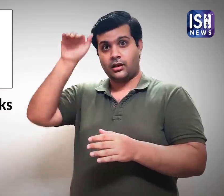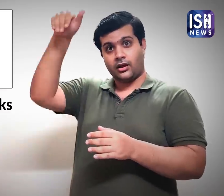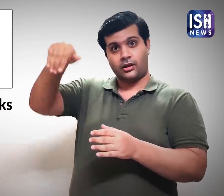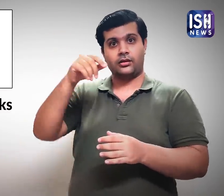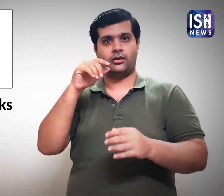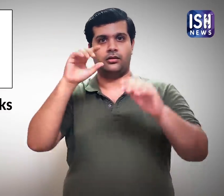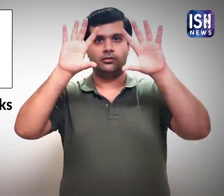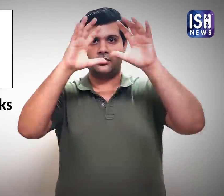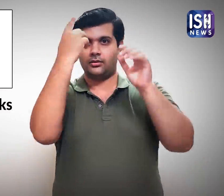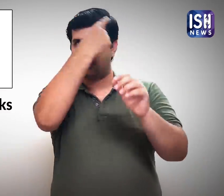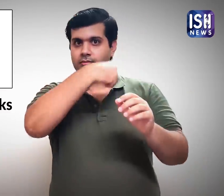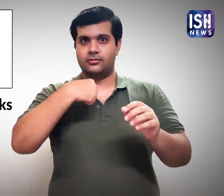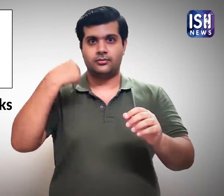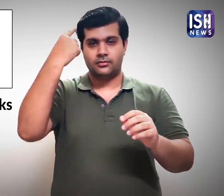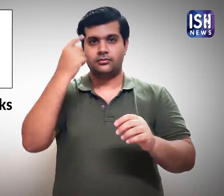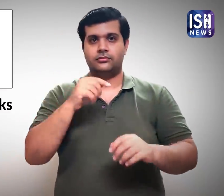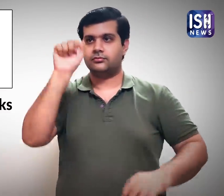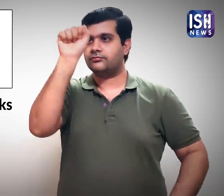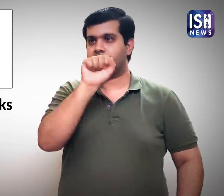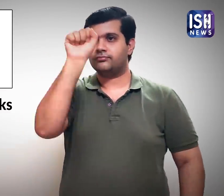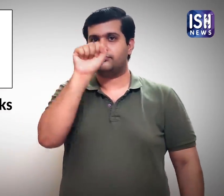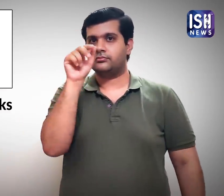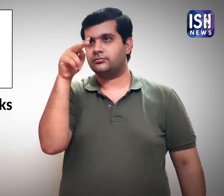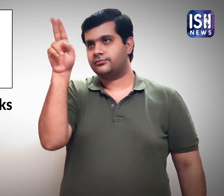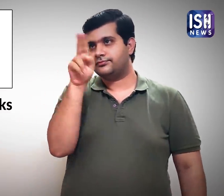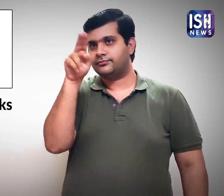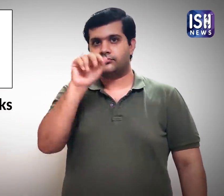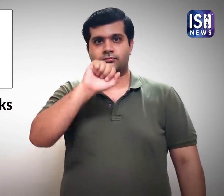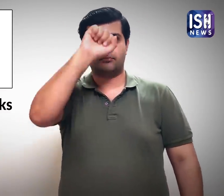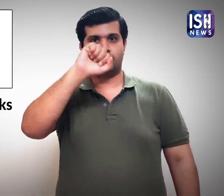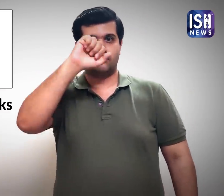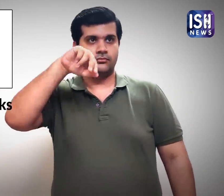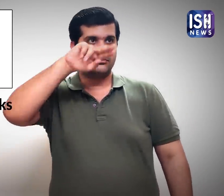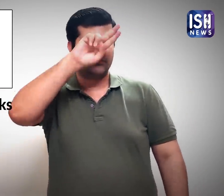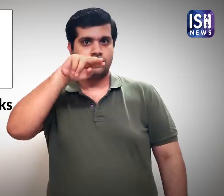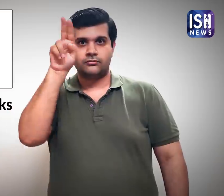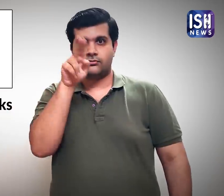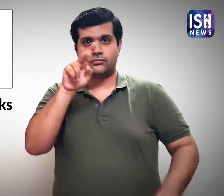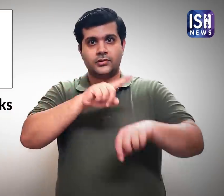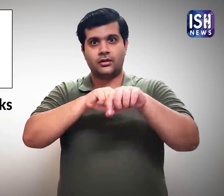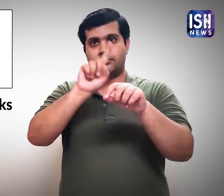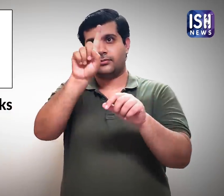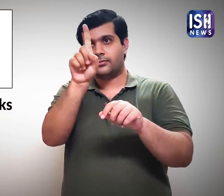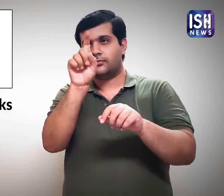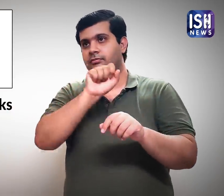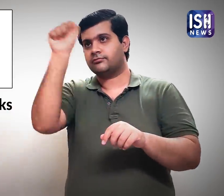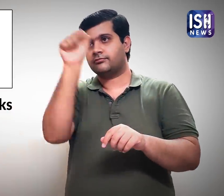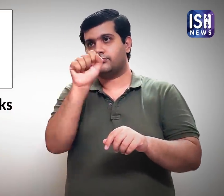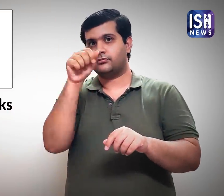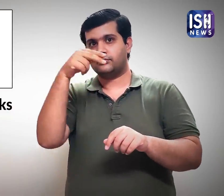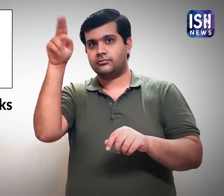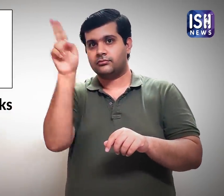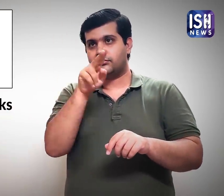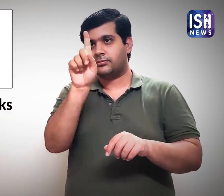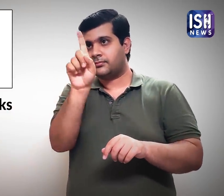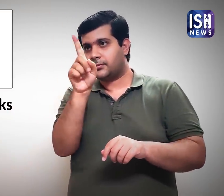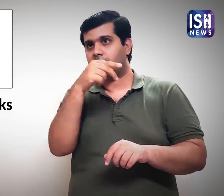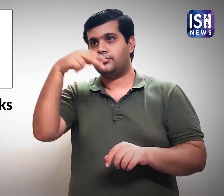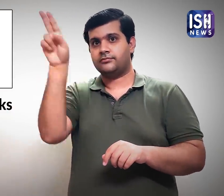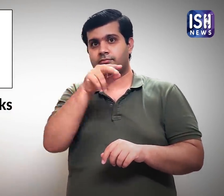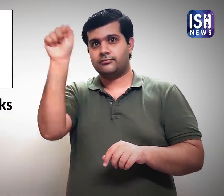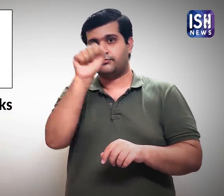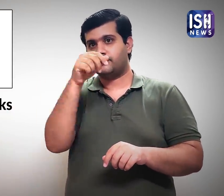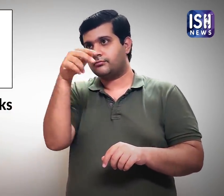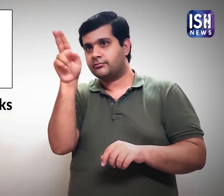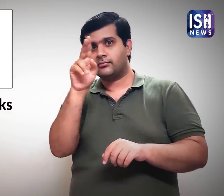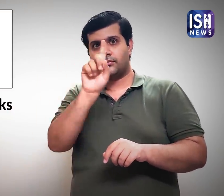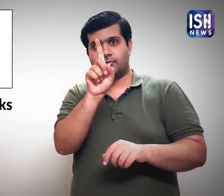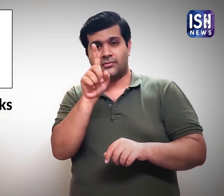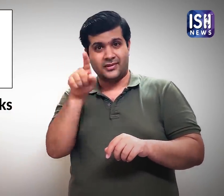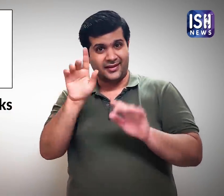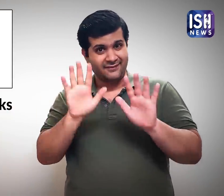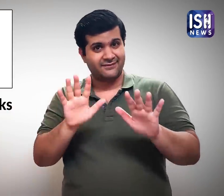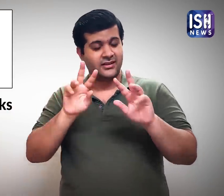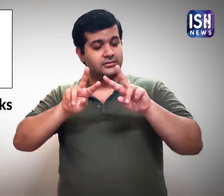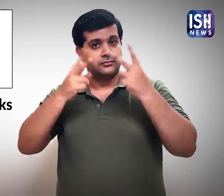in which there is a video of a man drawing the hands of a clock from the inside of the clock face.